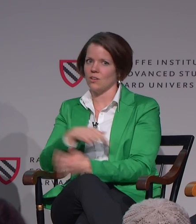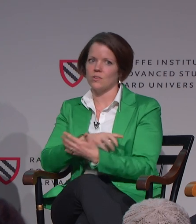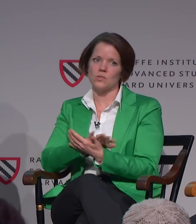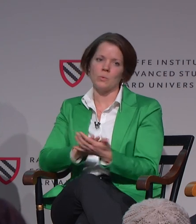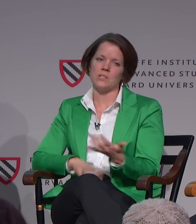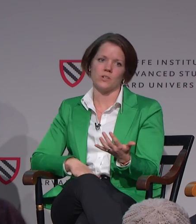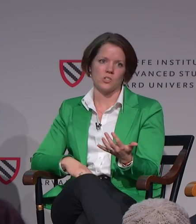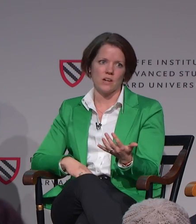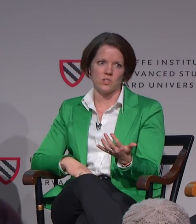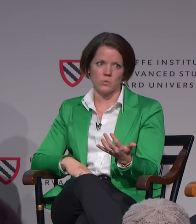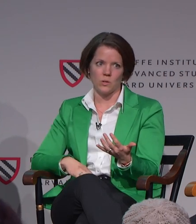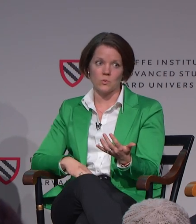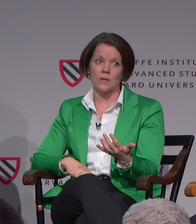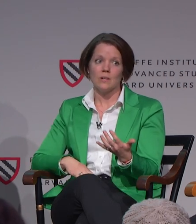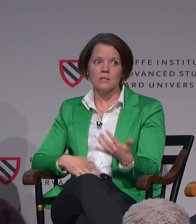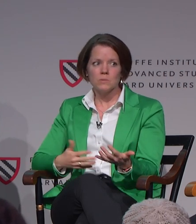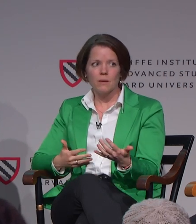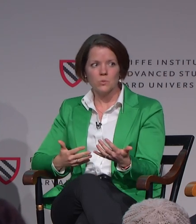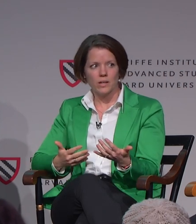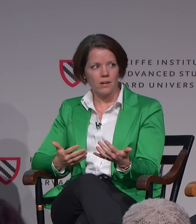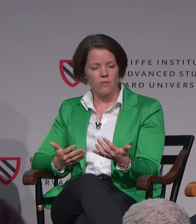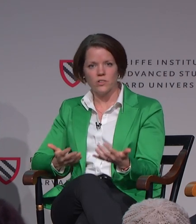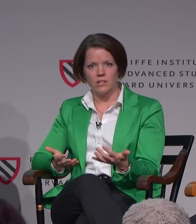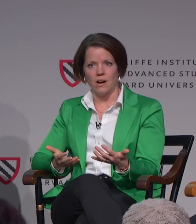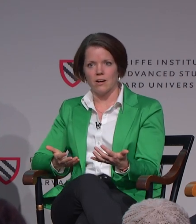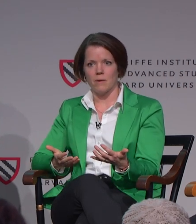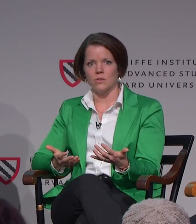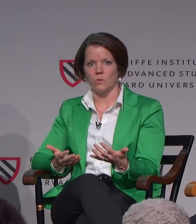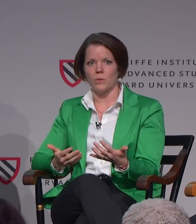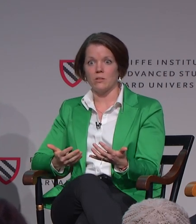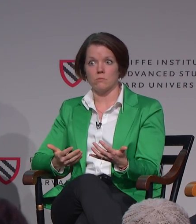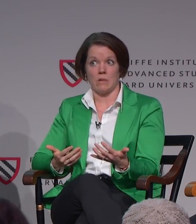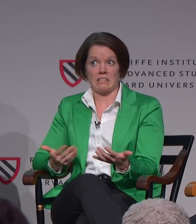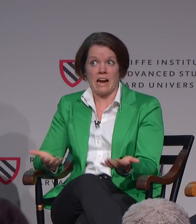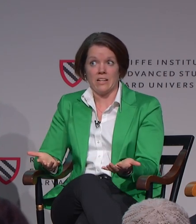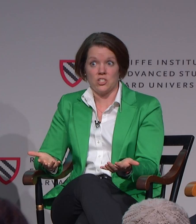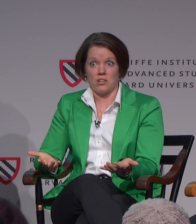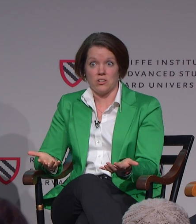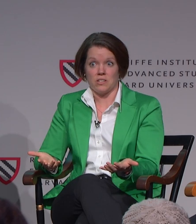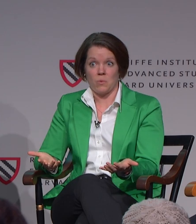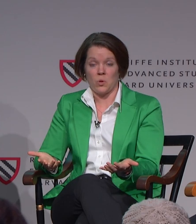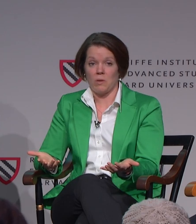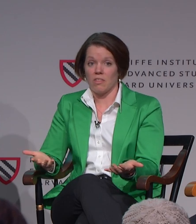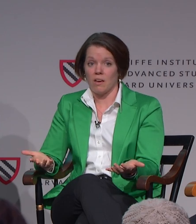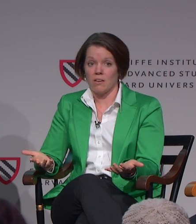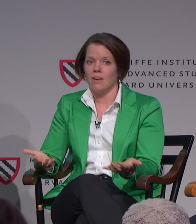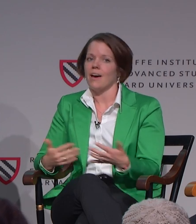There are so many different strategies we use. Sometimes we get our foot caught in our mouths, where we assign a gender to someone who we think,